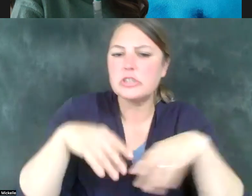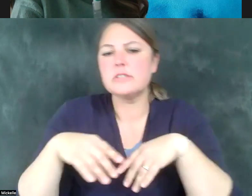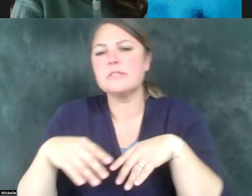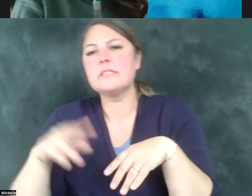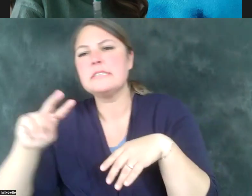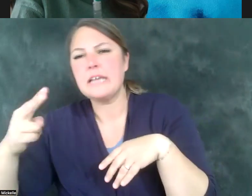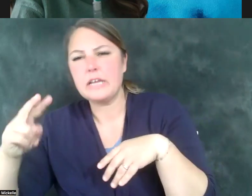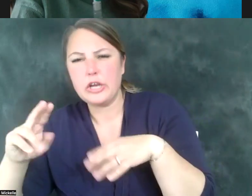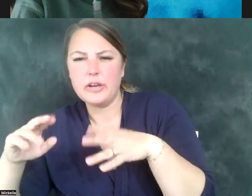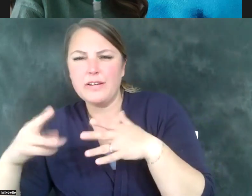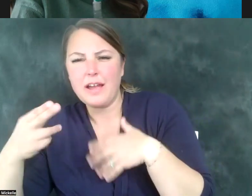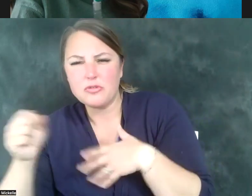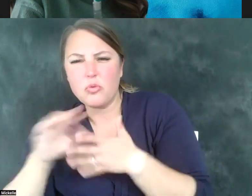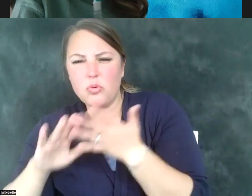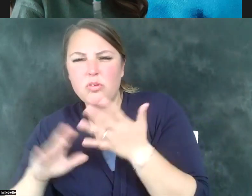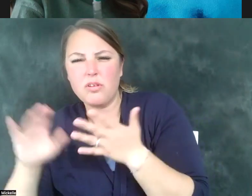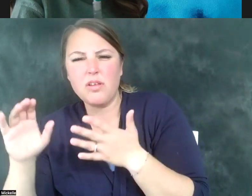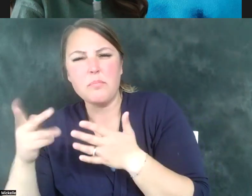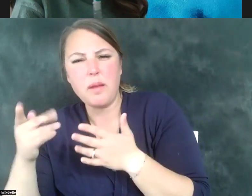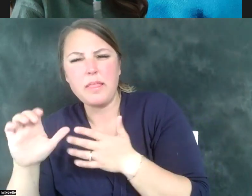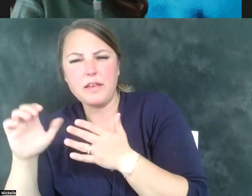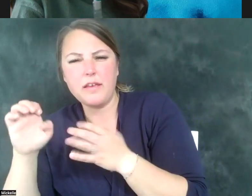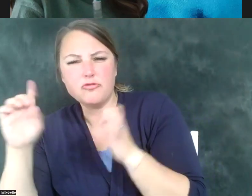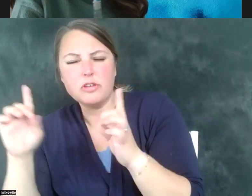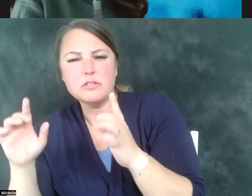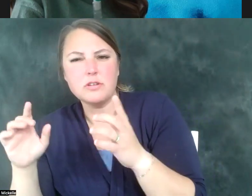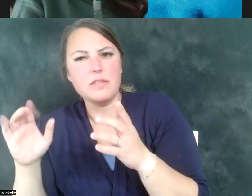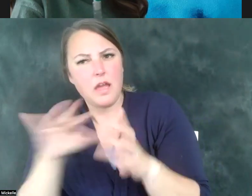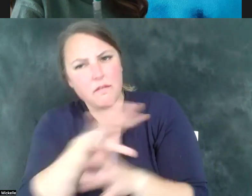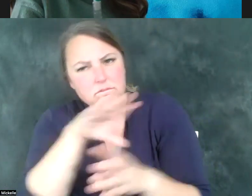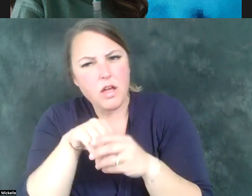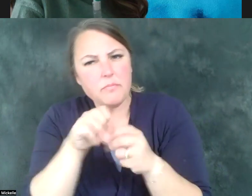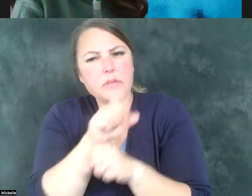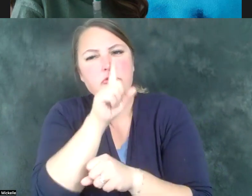intimately involved in making sure the students have opportunities to get